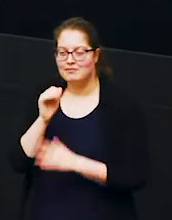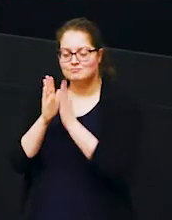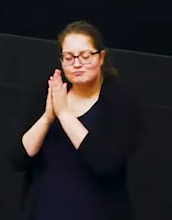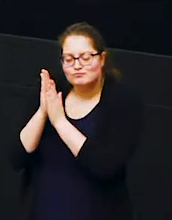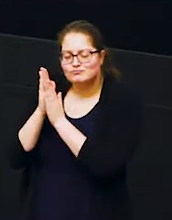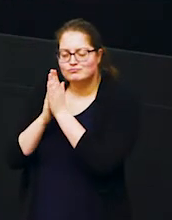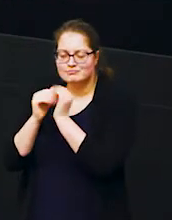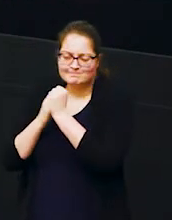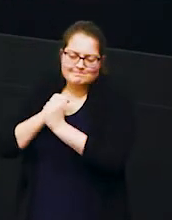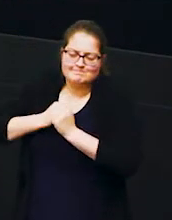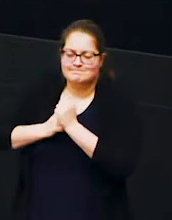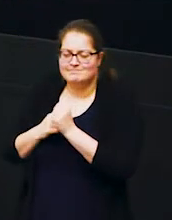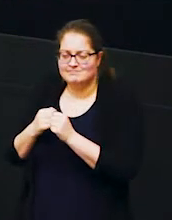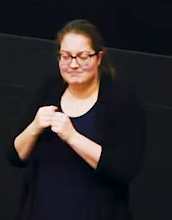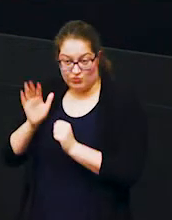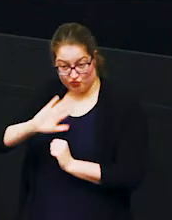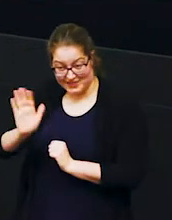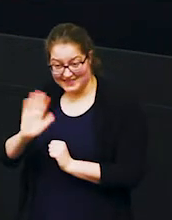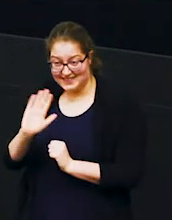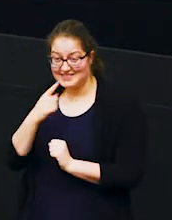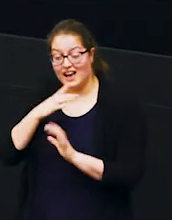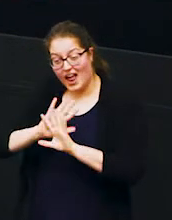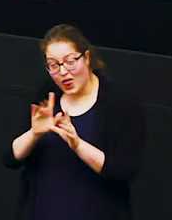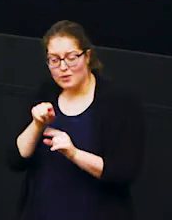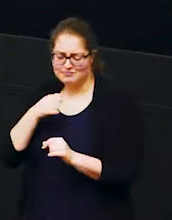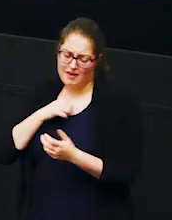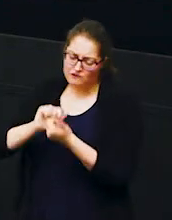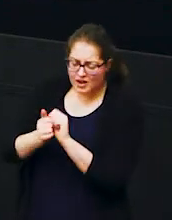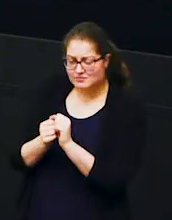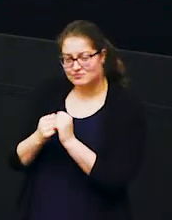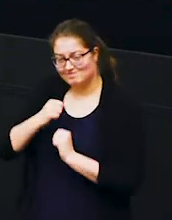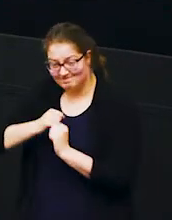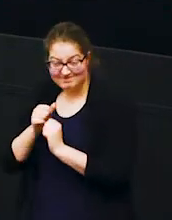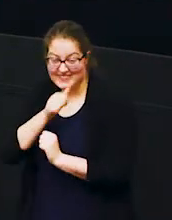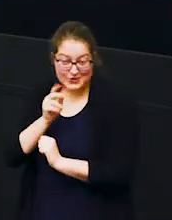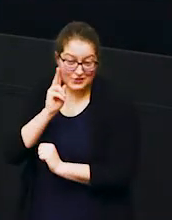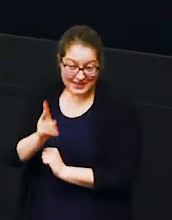talked about earlier which is a greeting it's a hello you're my friend nice to see you okay so